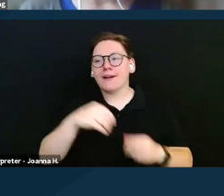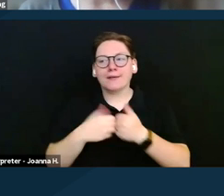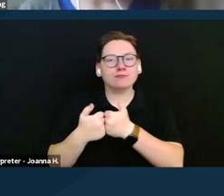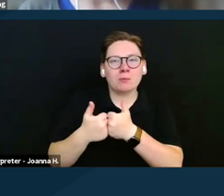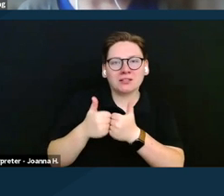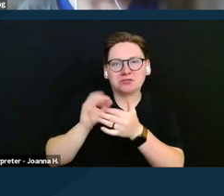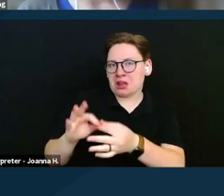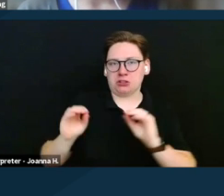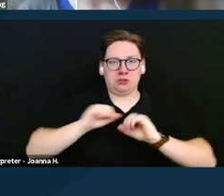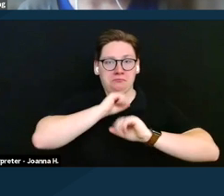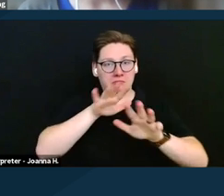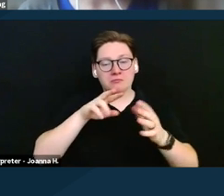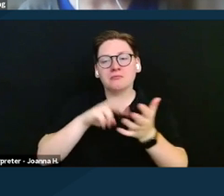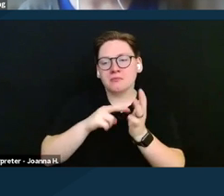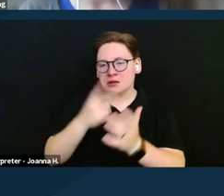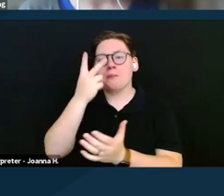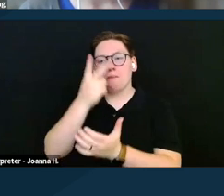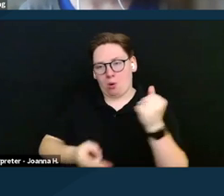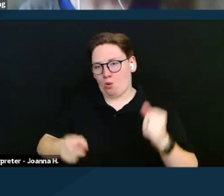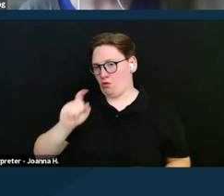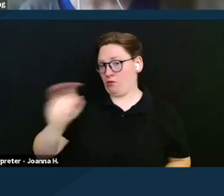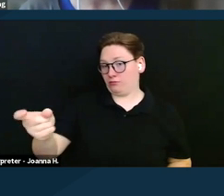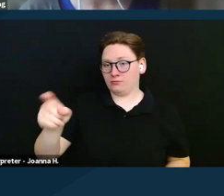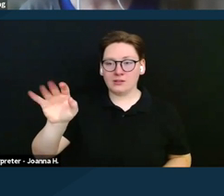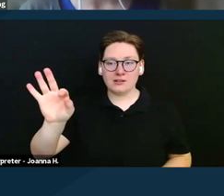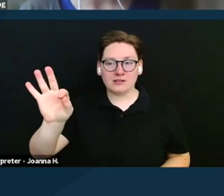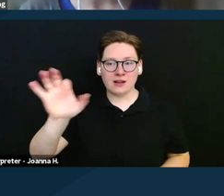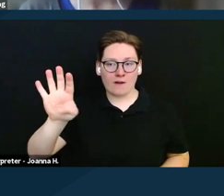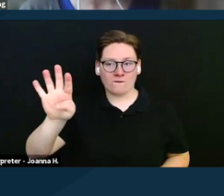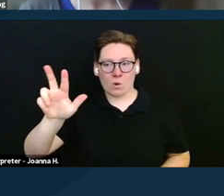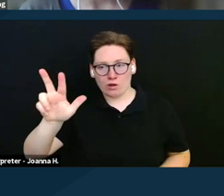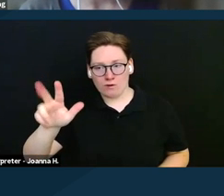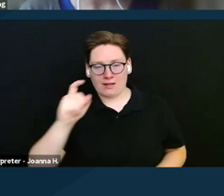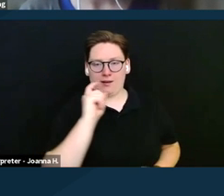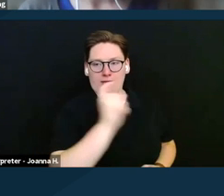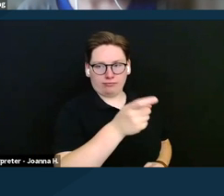they would each get the federal benefit rate of $943 per month,